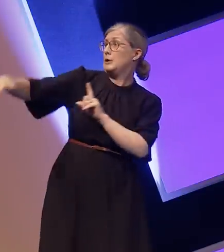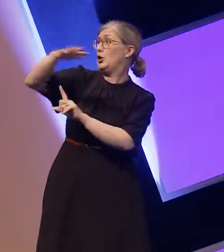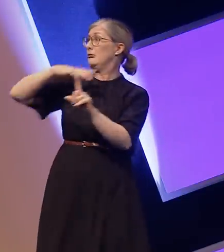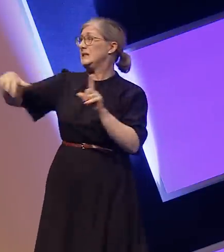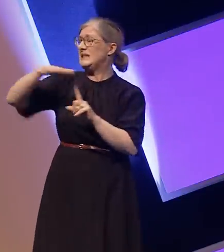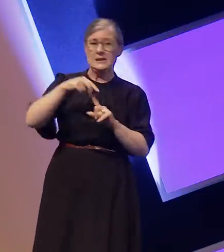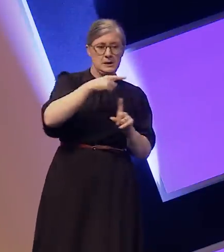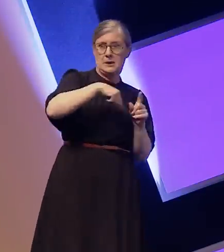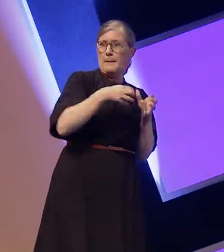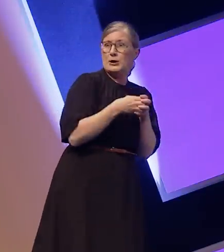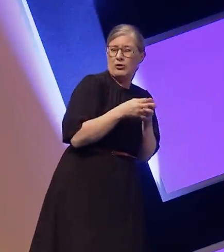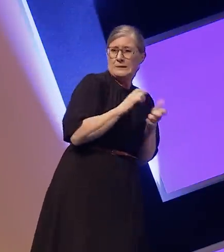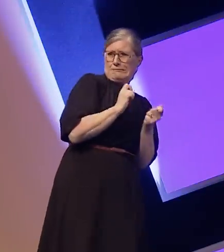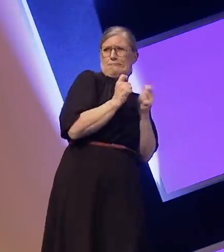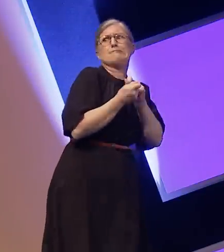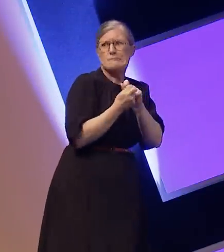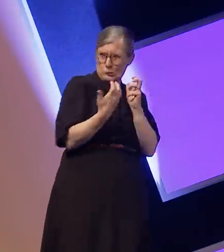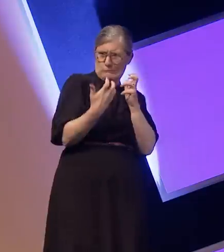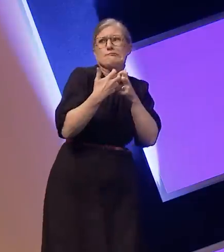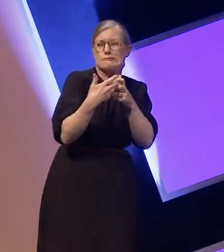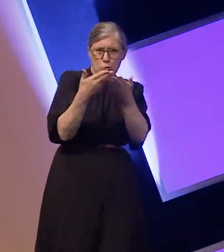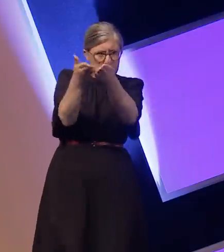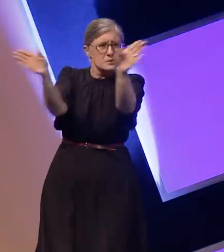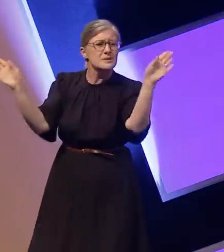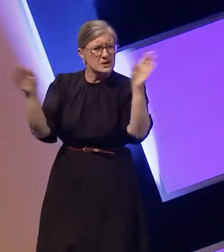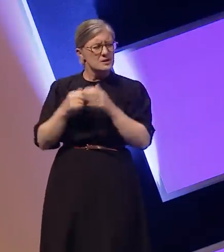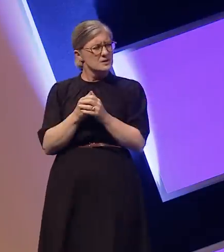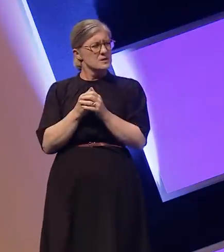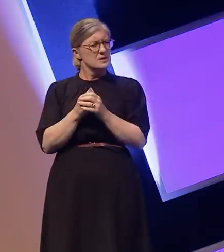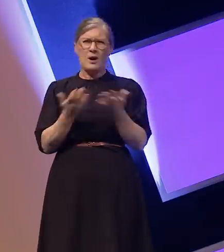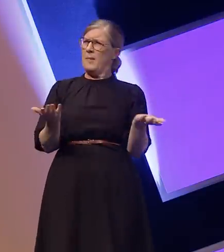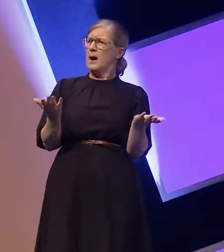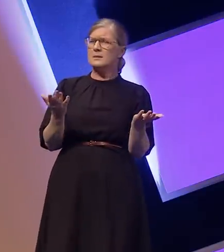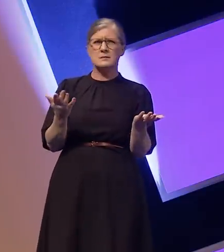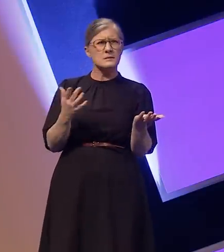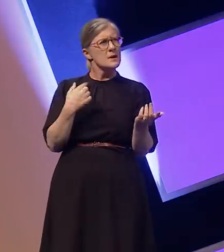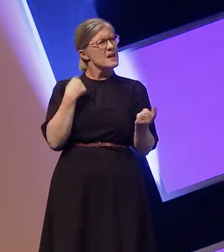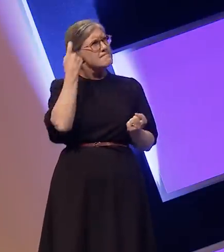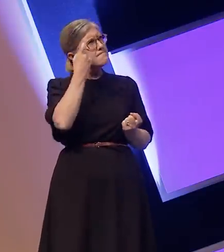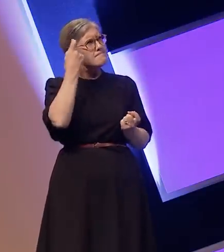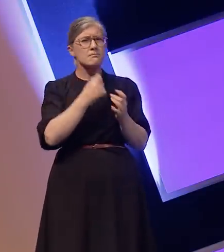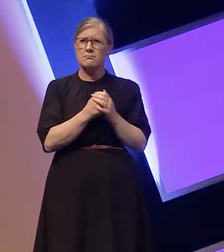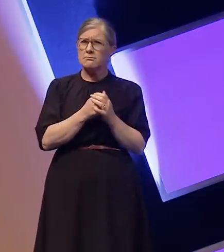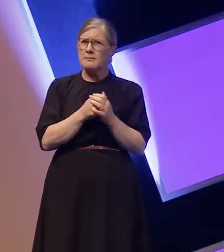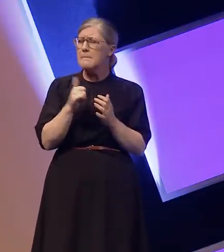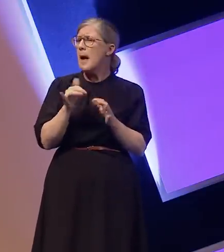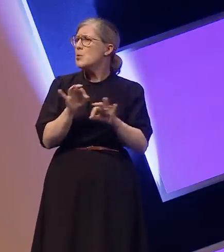for the majority. So I ask myself, what if I don't accept it anymore? What if I knew the power of